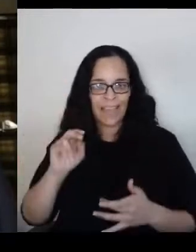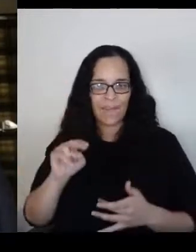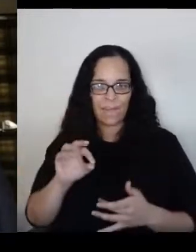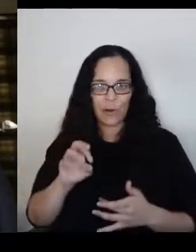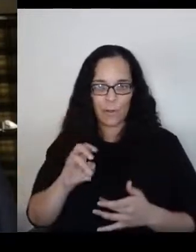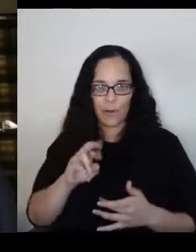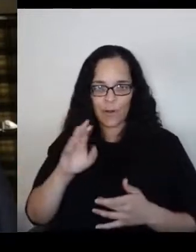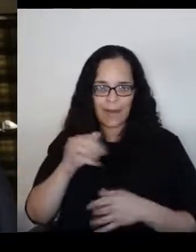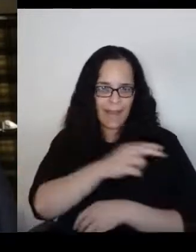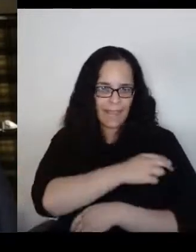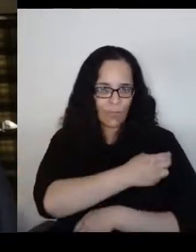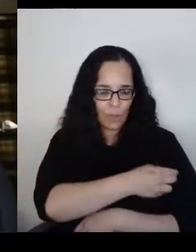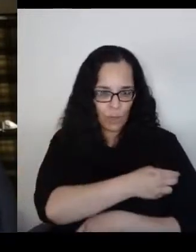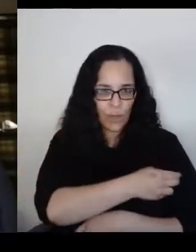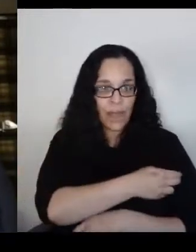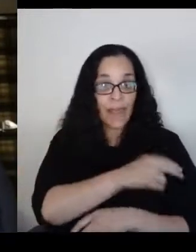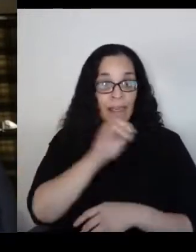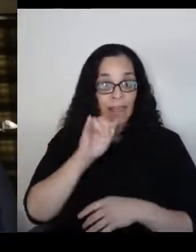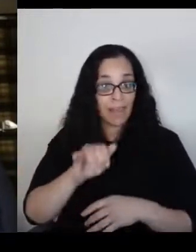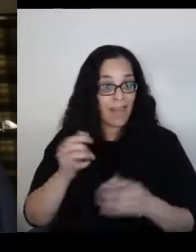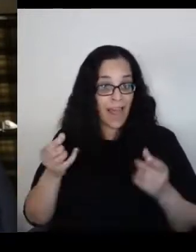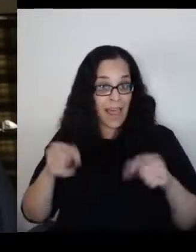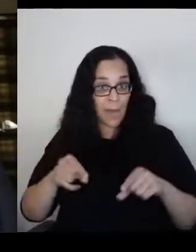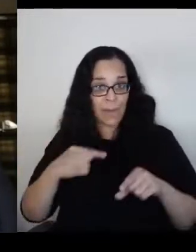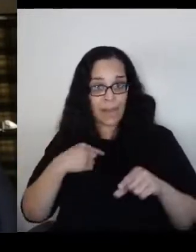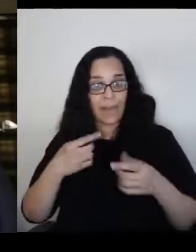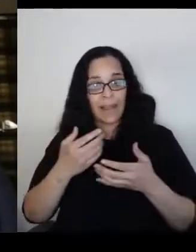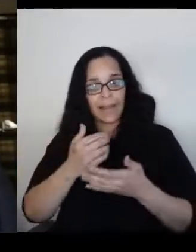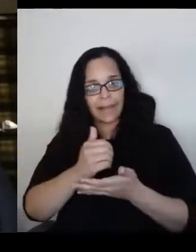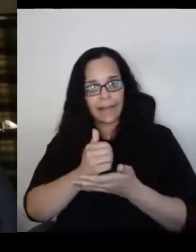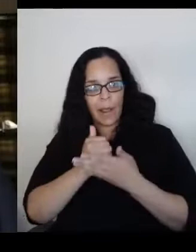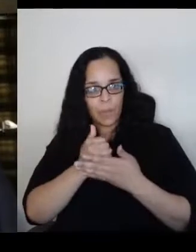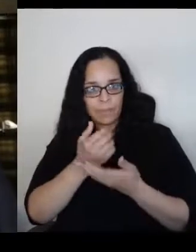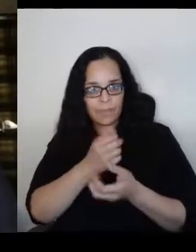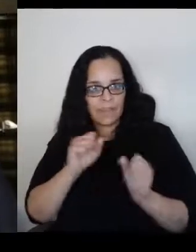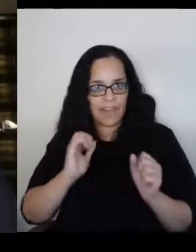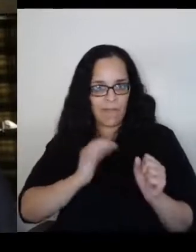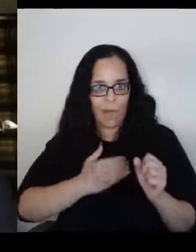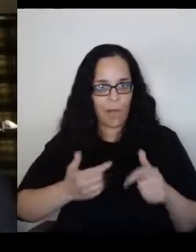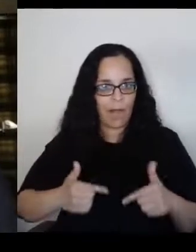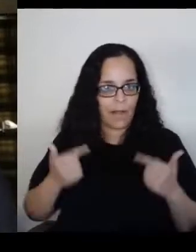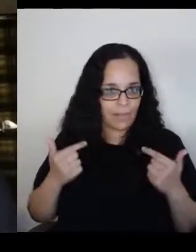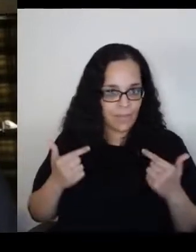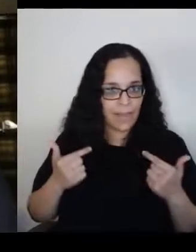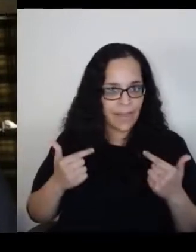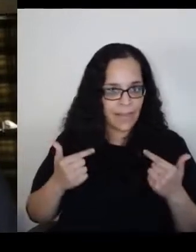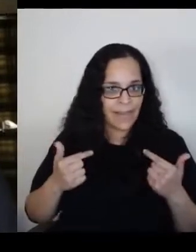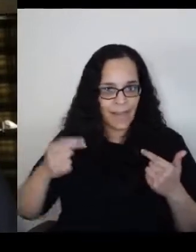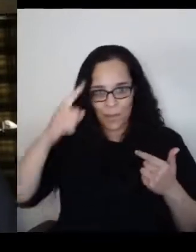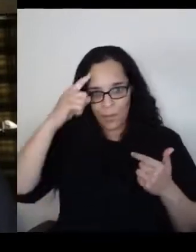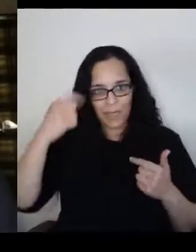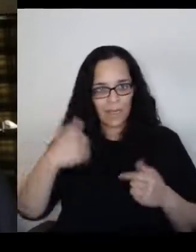because we would've never, never survived the death march.